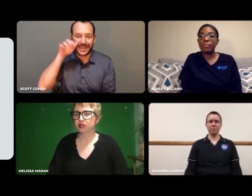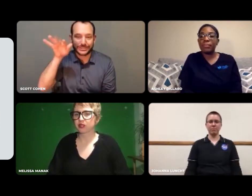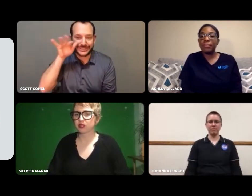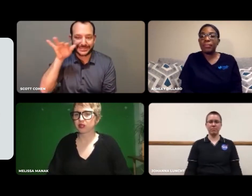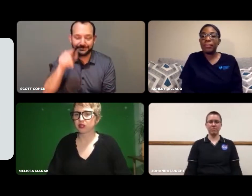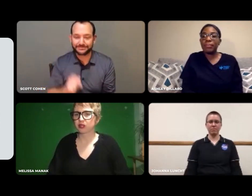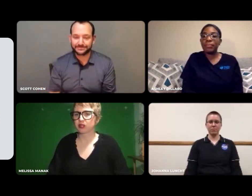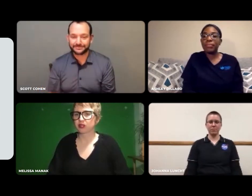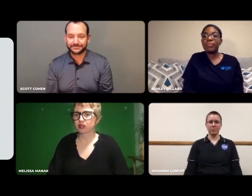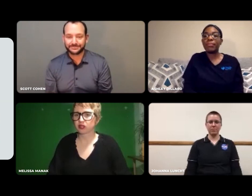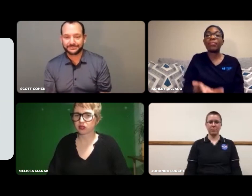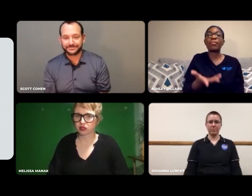Ashley?